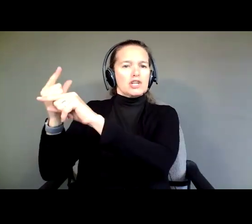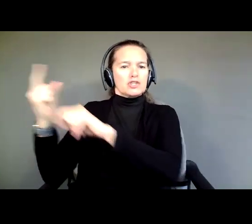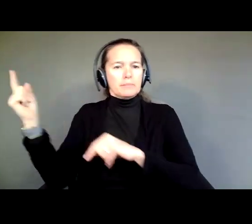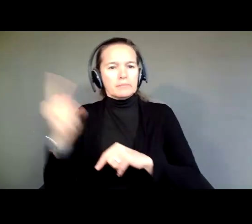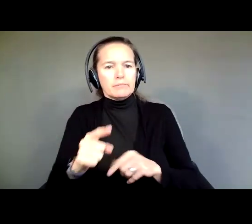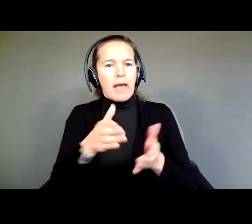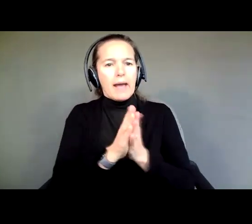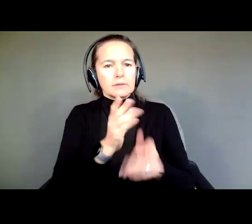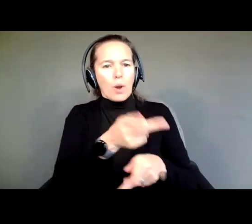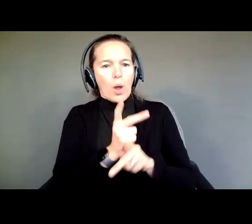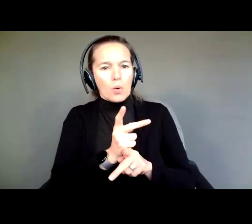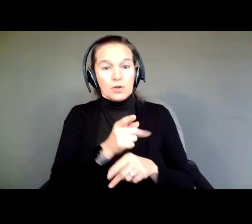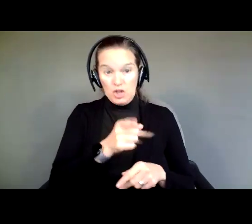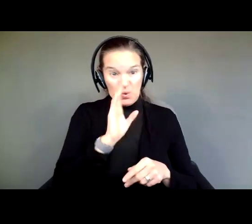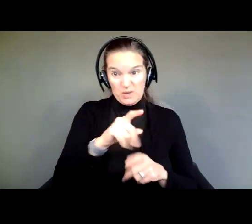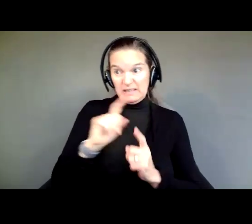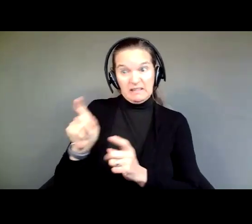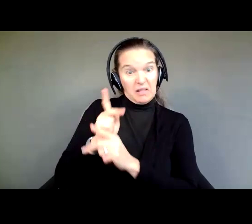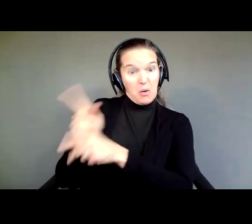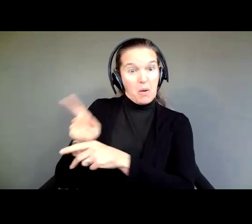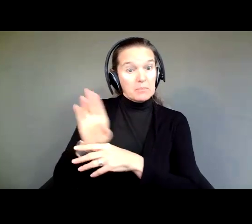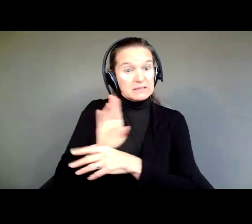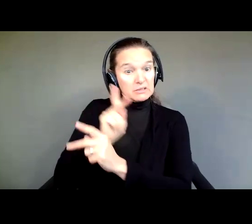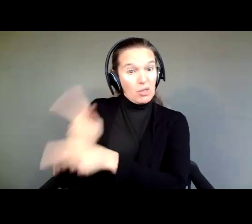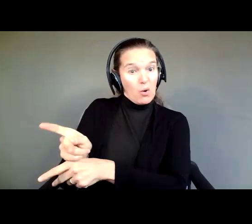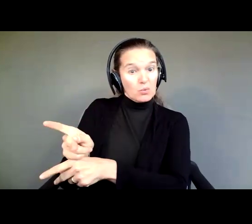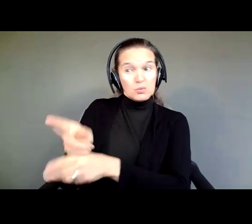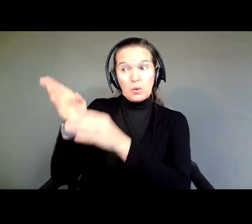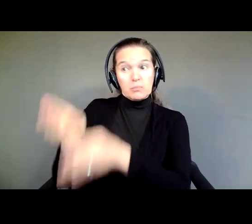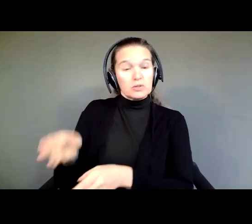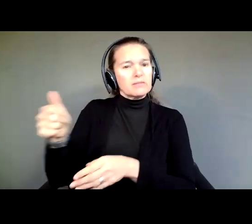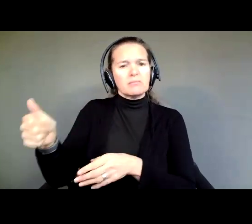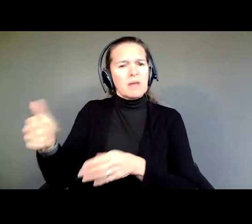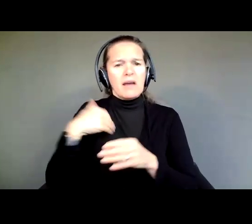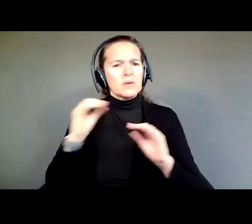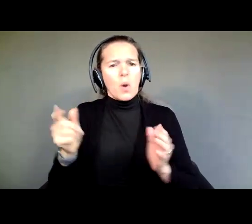give a business loan to a person who didn't have the legal right to sign a contract?